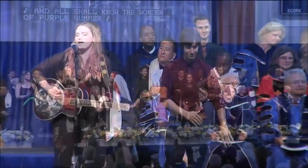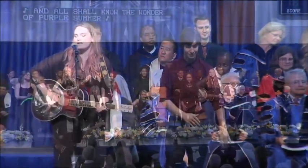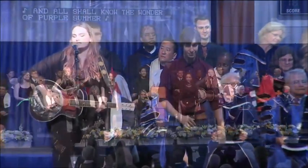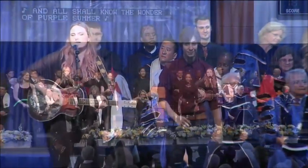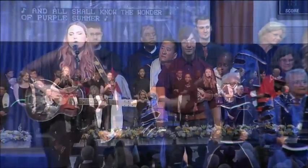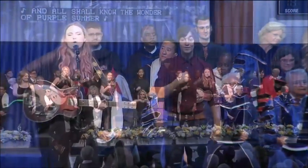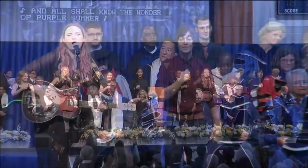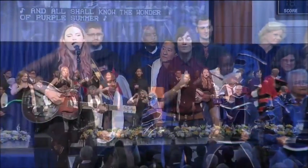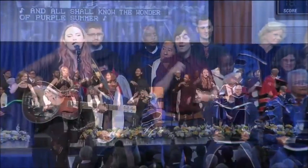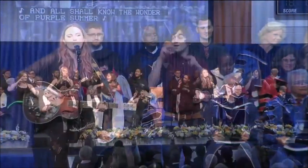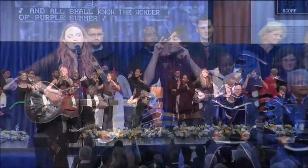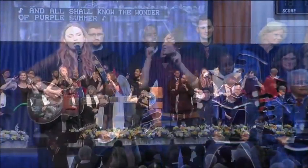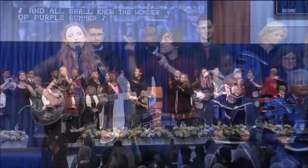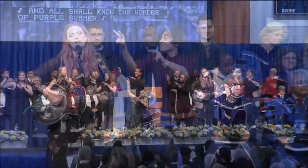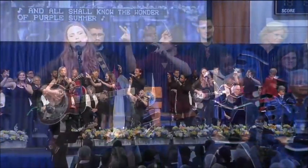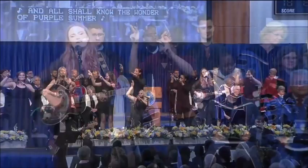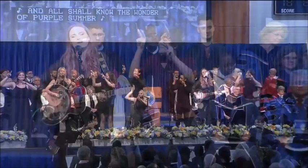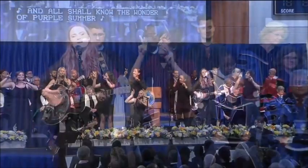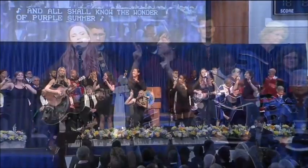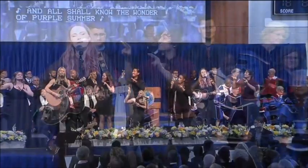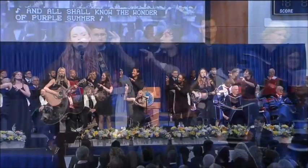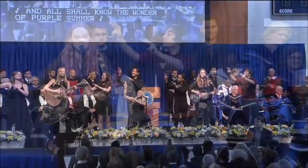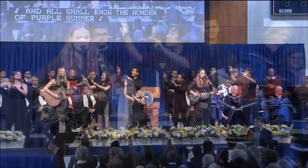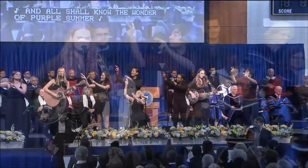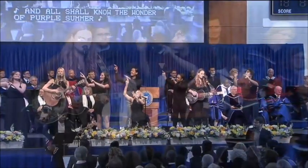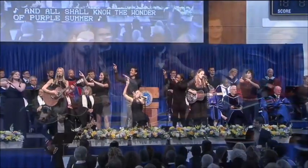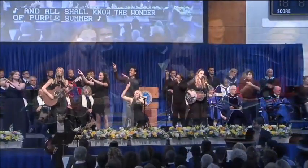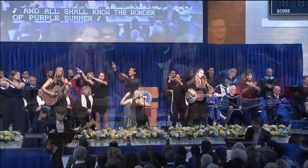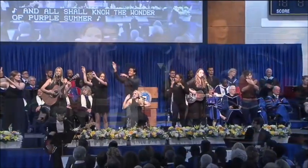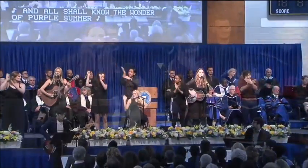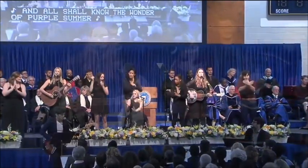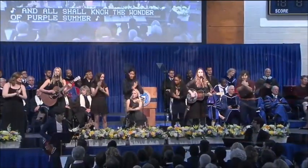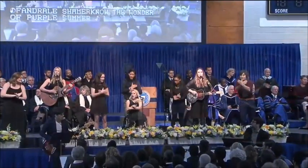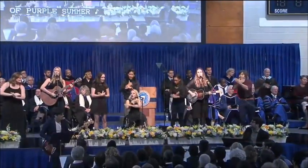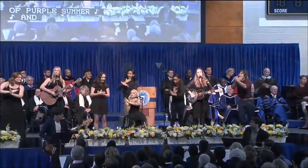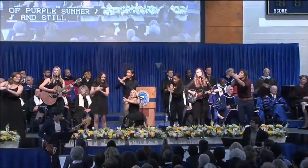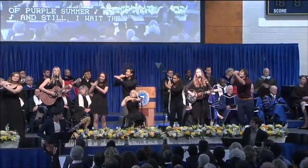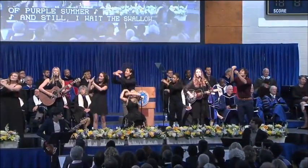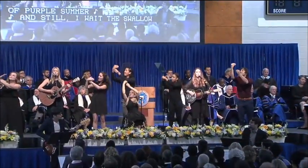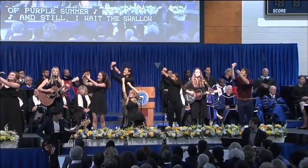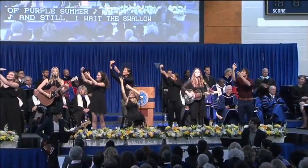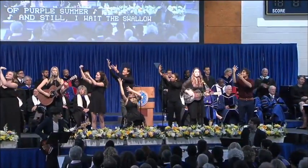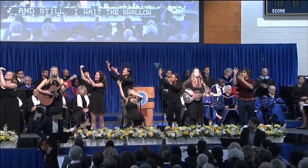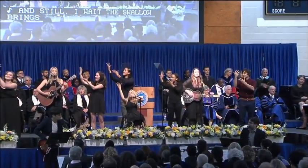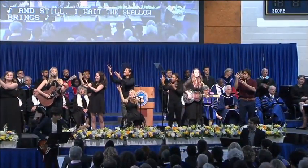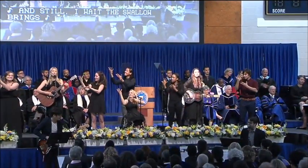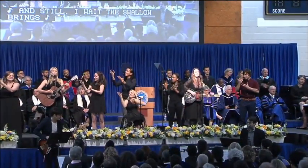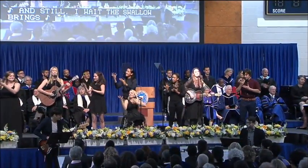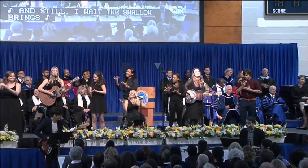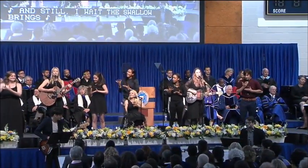And so, I wait The swallow brings